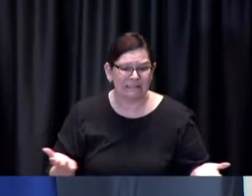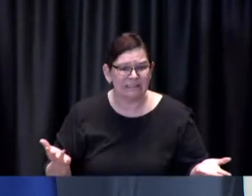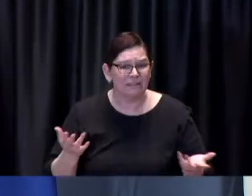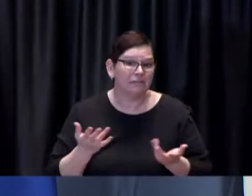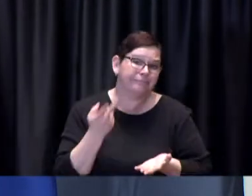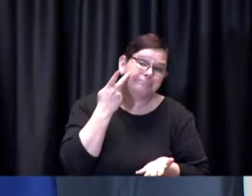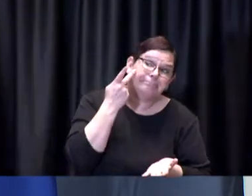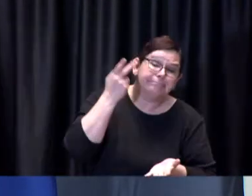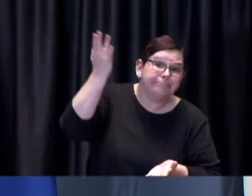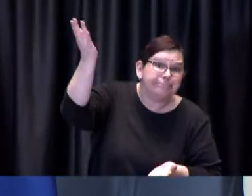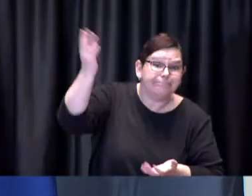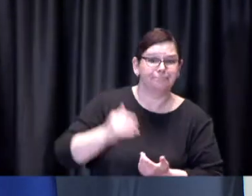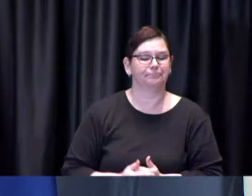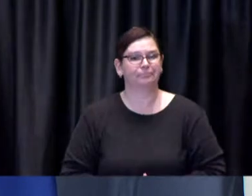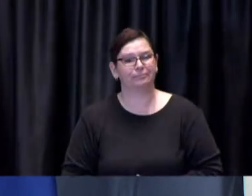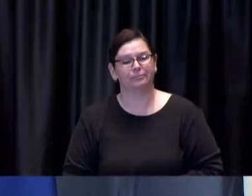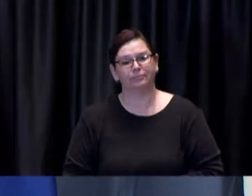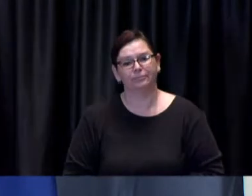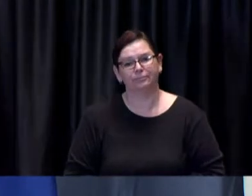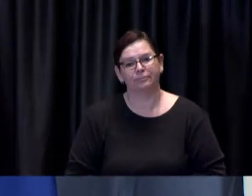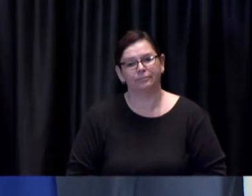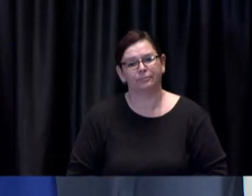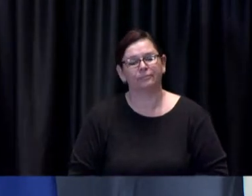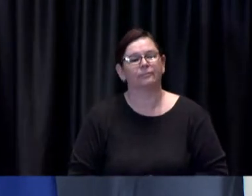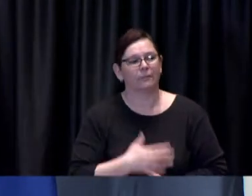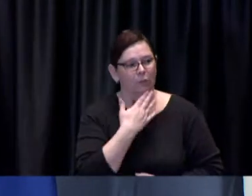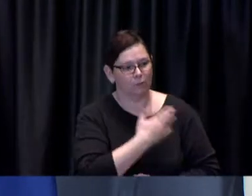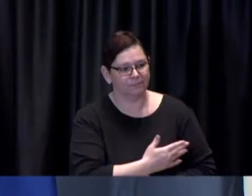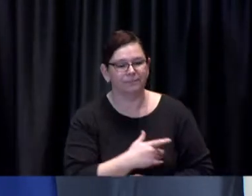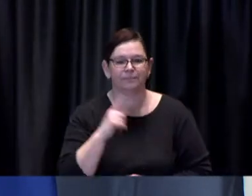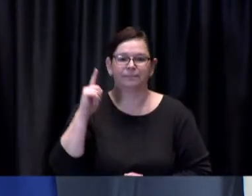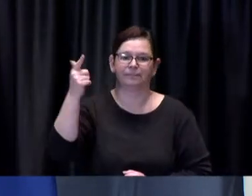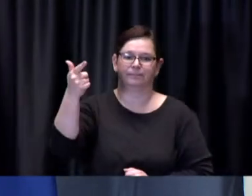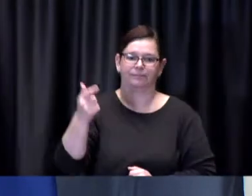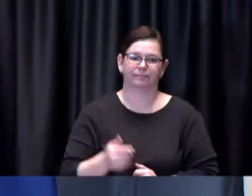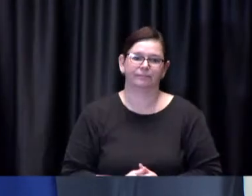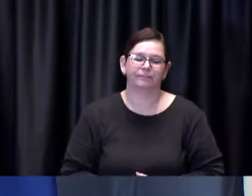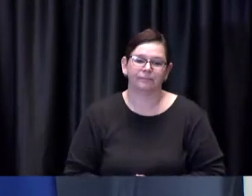Brad: Thank you we'll go next to Denise Paglinawan from the Canadian Press Denise.